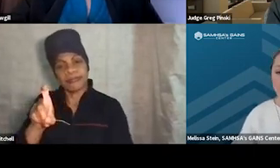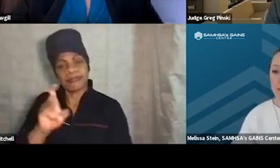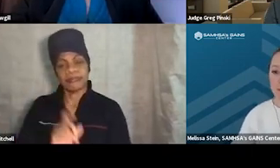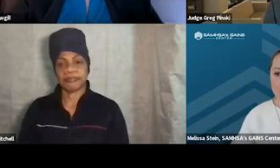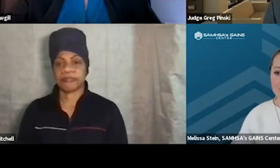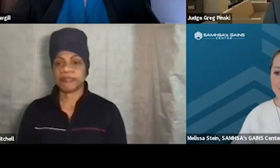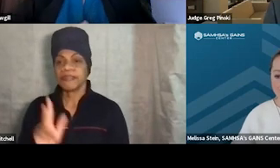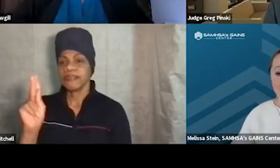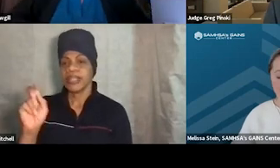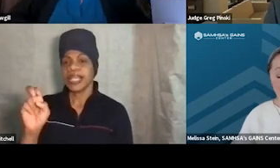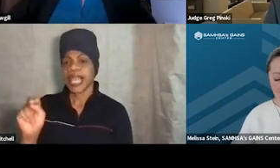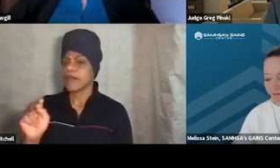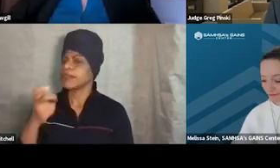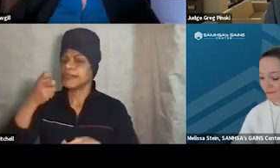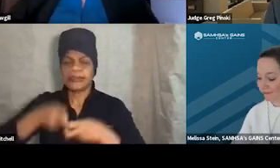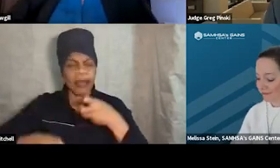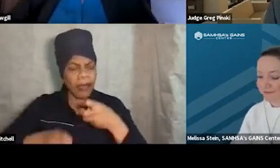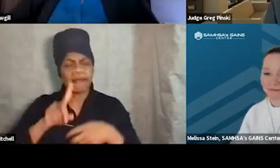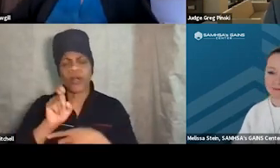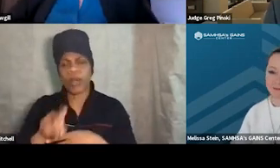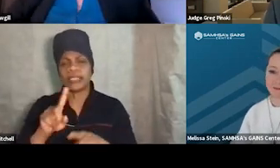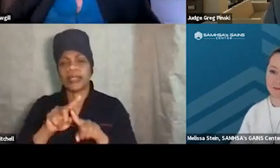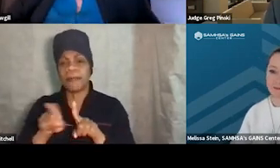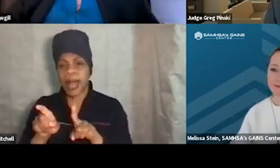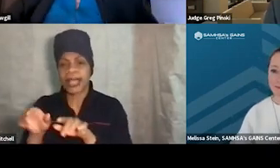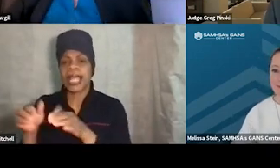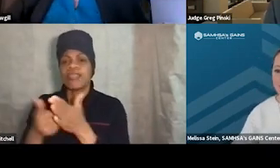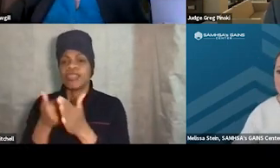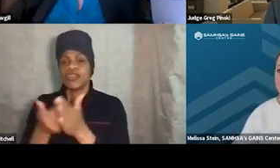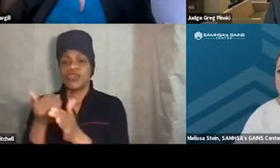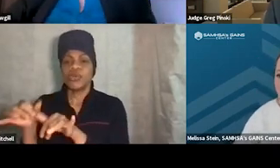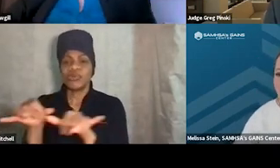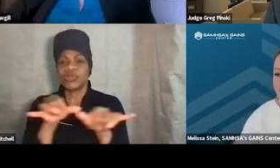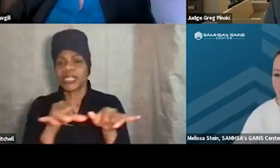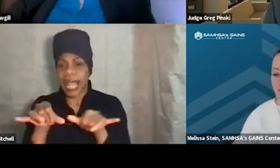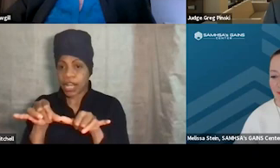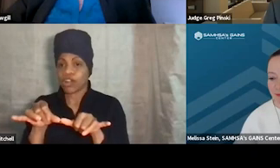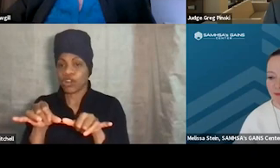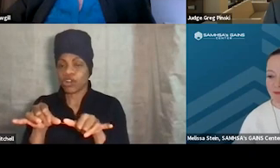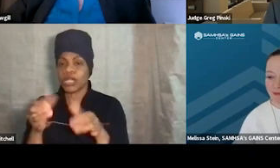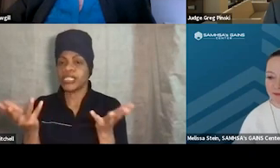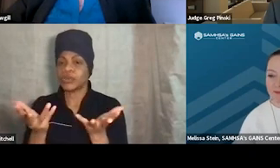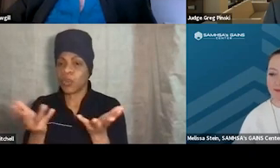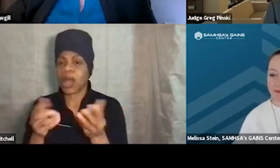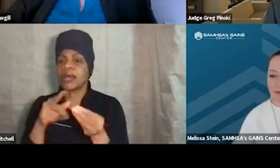That's a hard question, right, but what we are in the new standards, we're gonna have a whole, one of the updated standards is the incentive, is one about treatment.